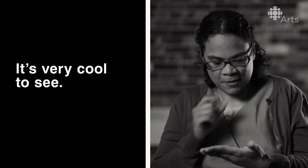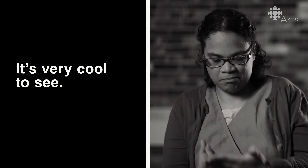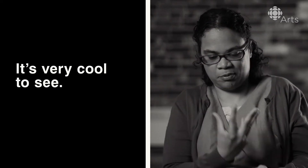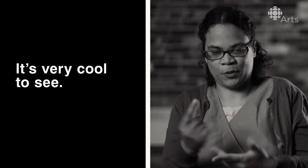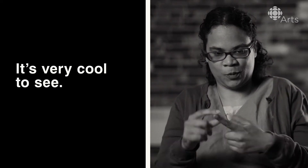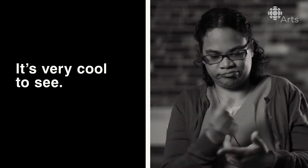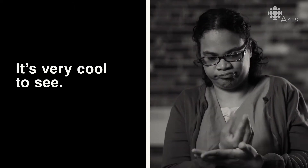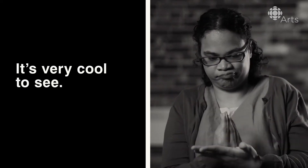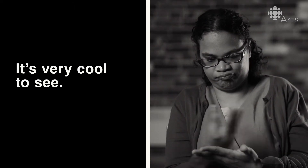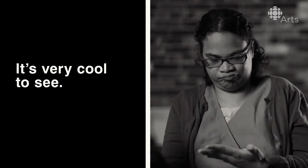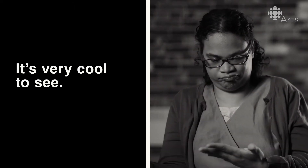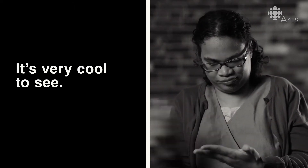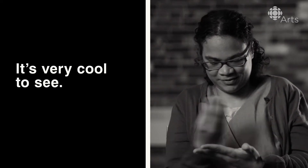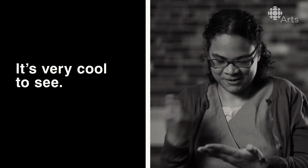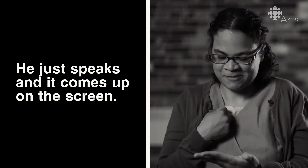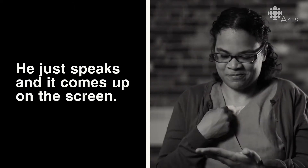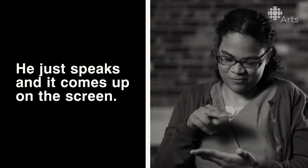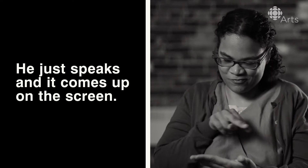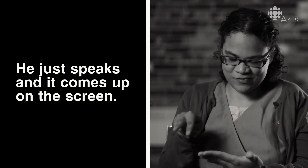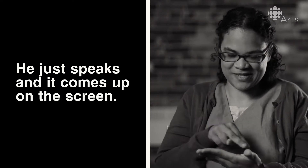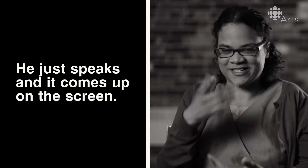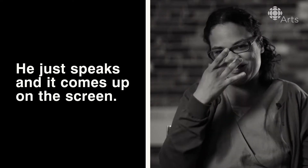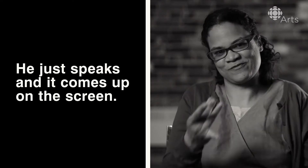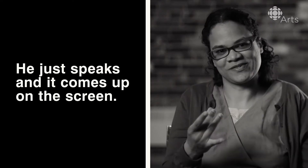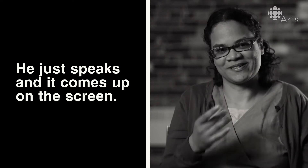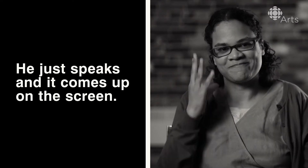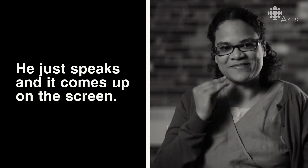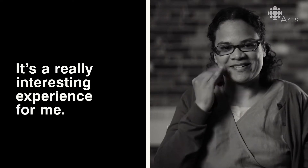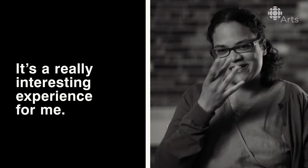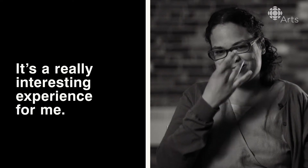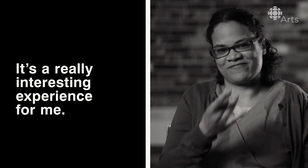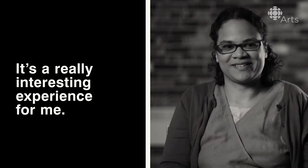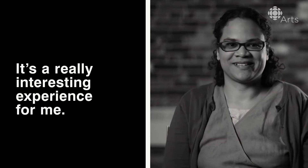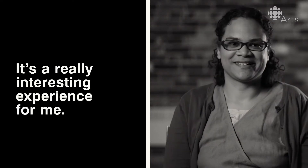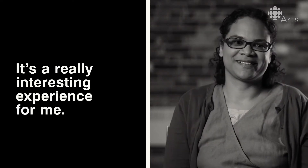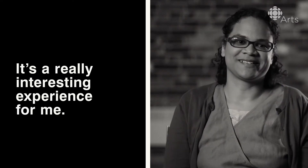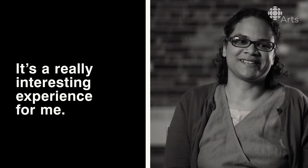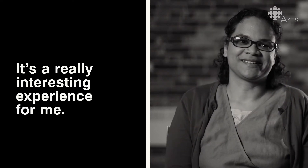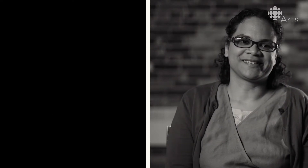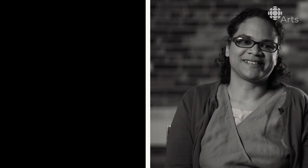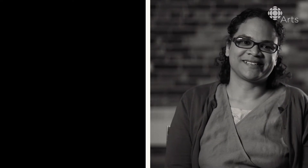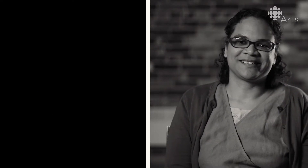It's very cool to see. He just speaks and it comes up on the screen. So it's a really interesting experience for me.